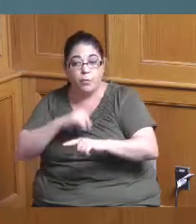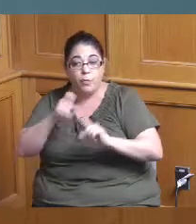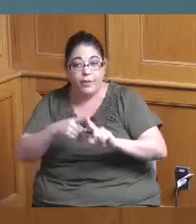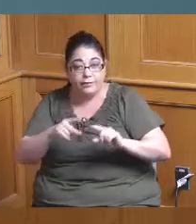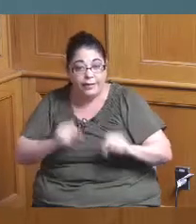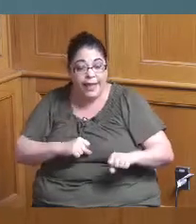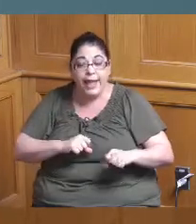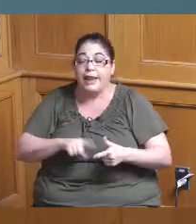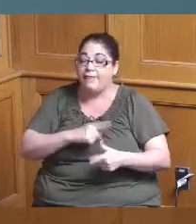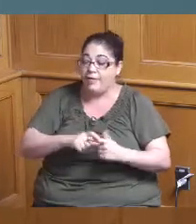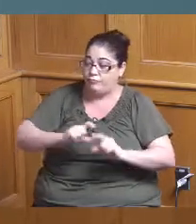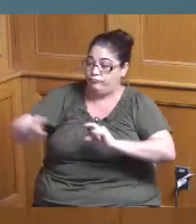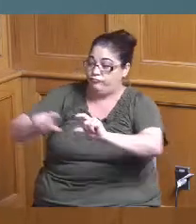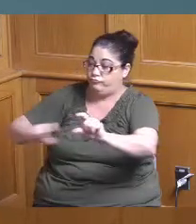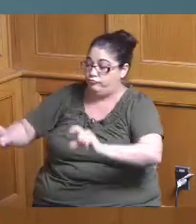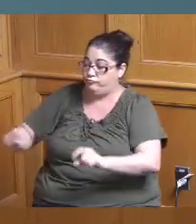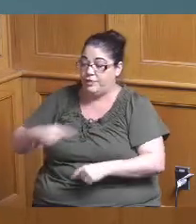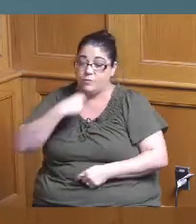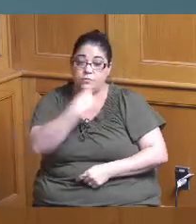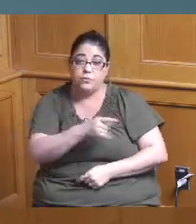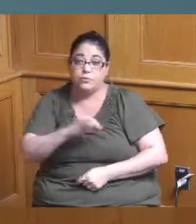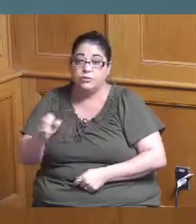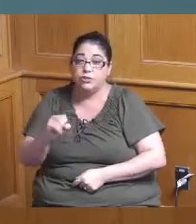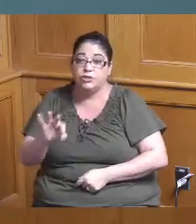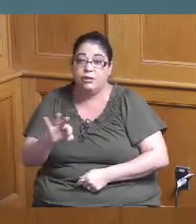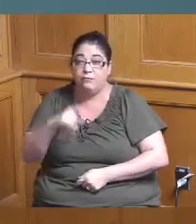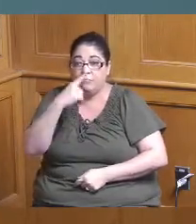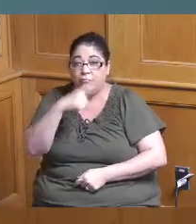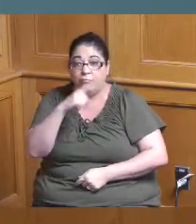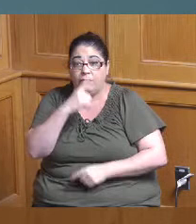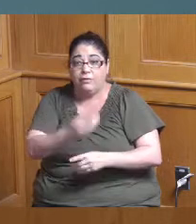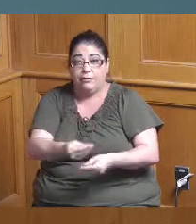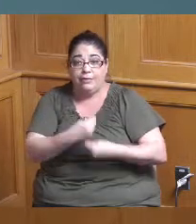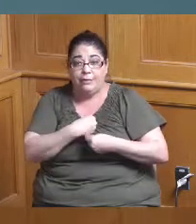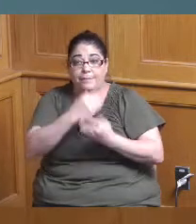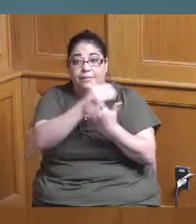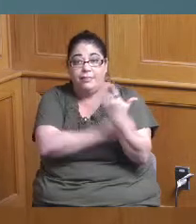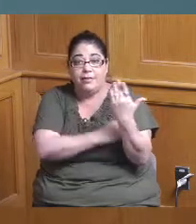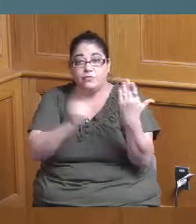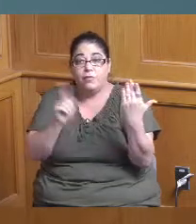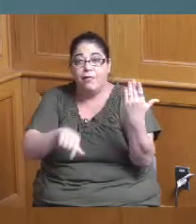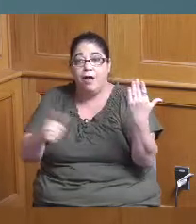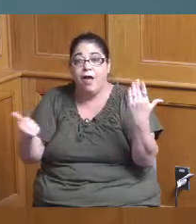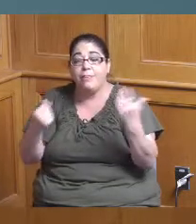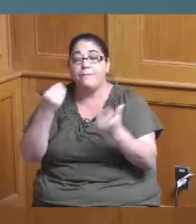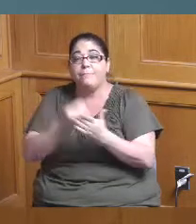earlier today if we can just get a list of where other allocations are coming from for community